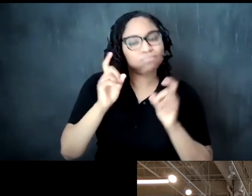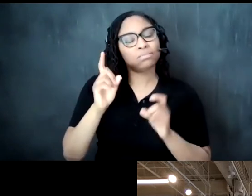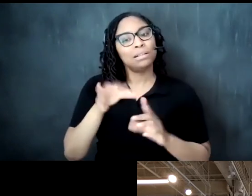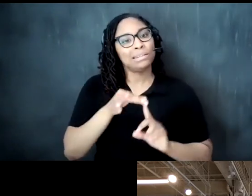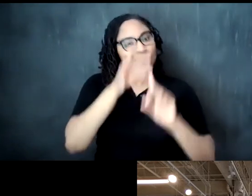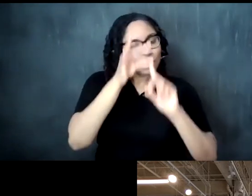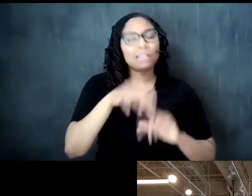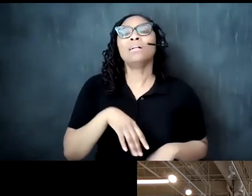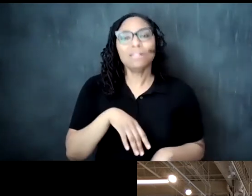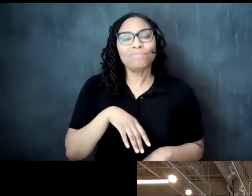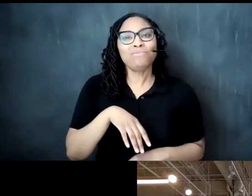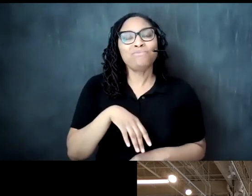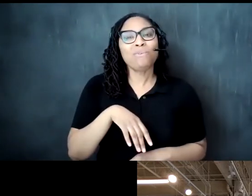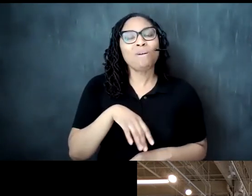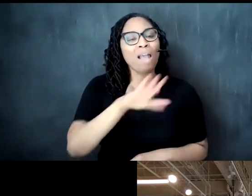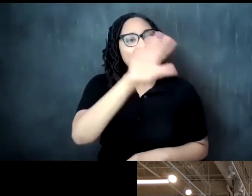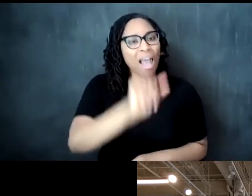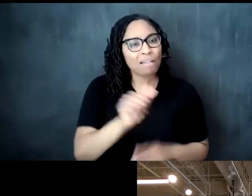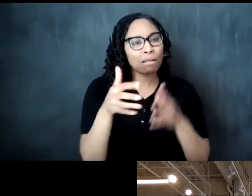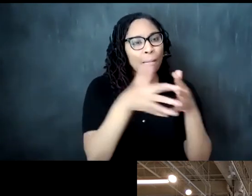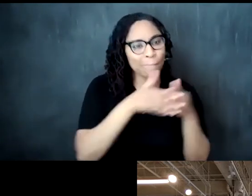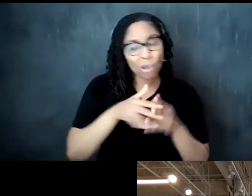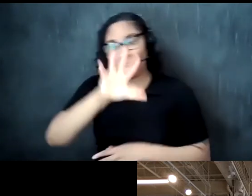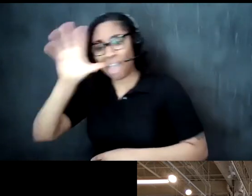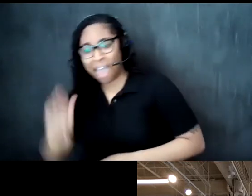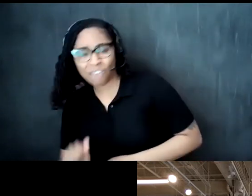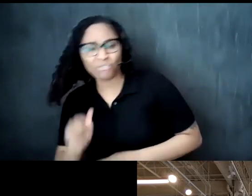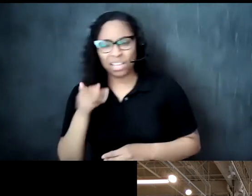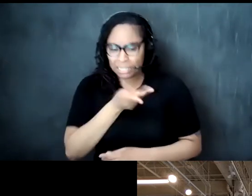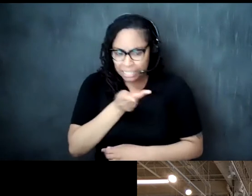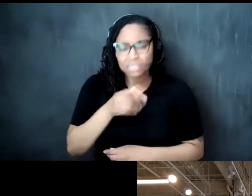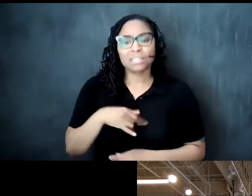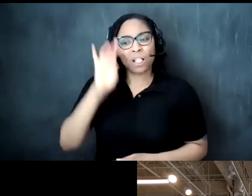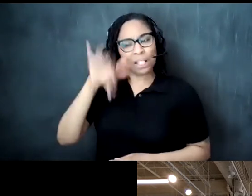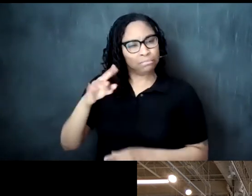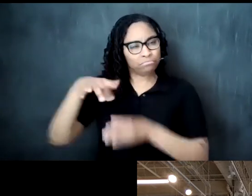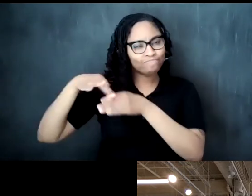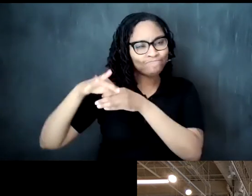ceremonies how can we preserve these rituals and ensure that their importance carries on